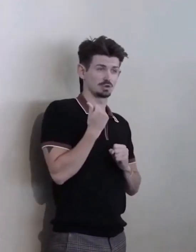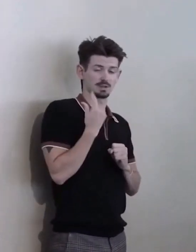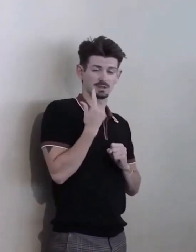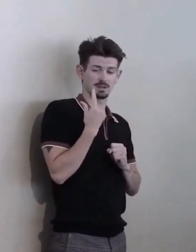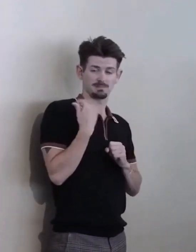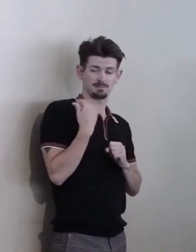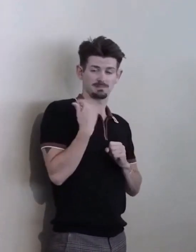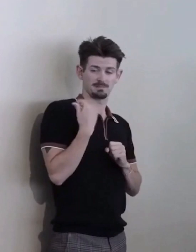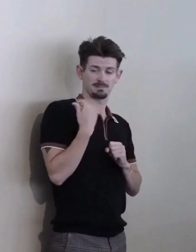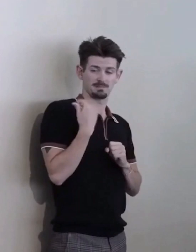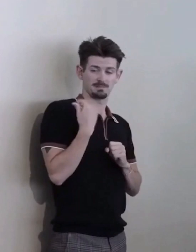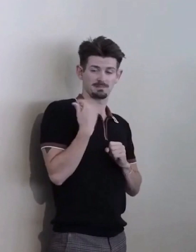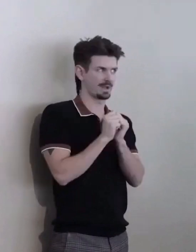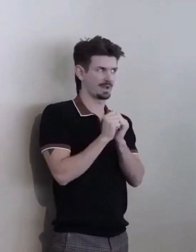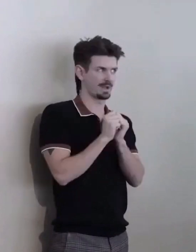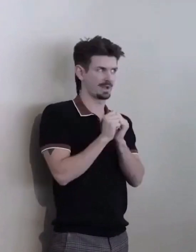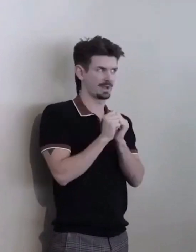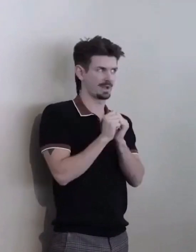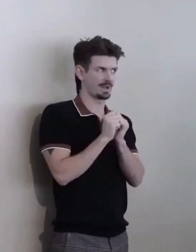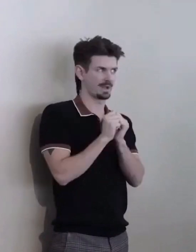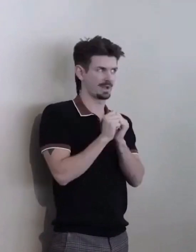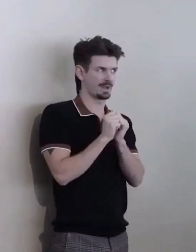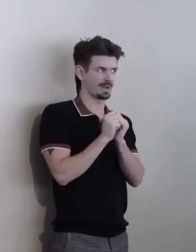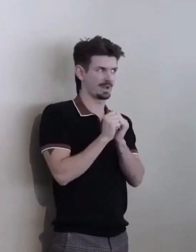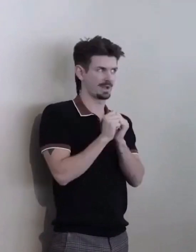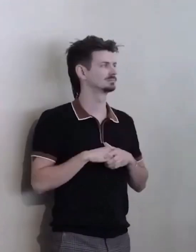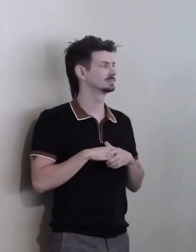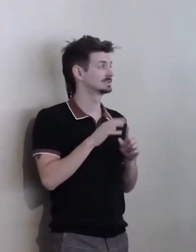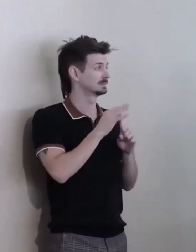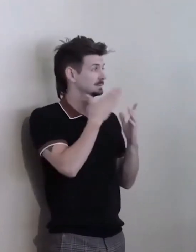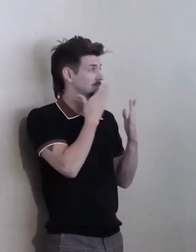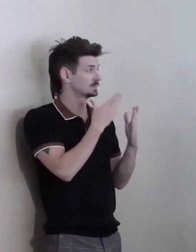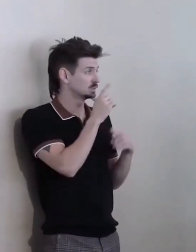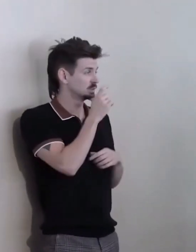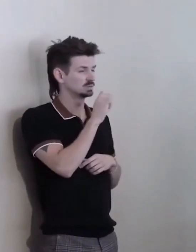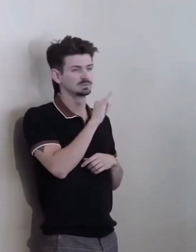and I have to say, just a special thank you to Julie and Donna Sablan,